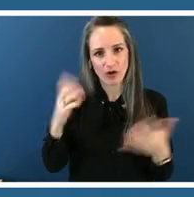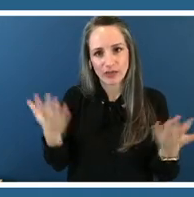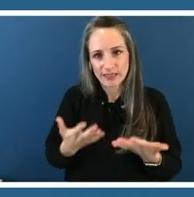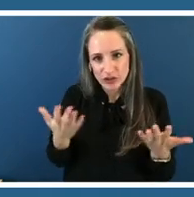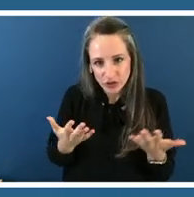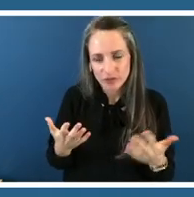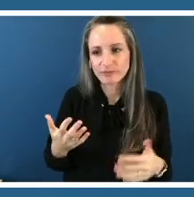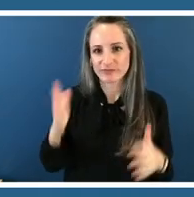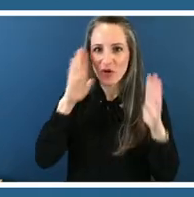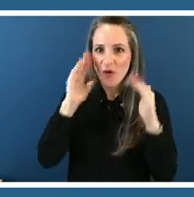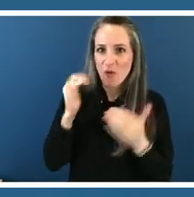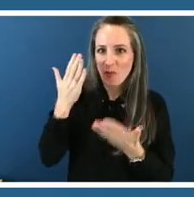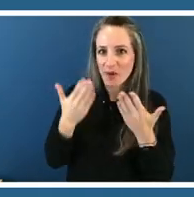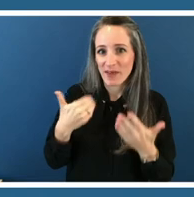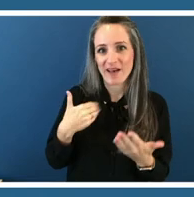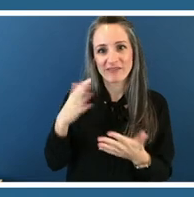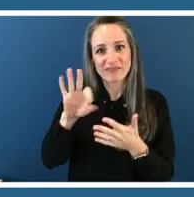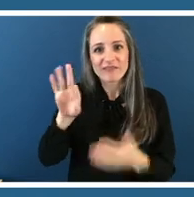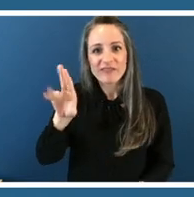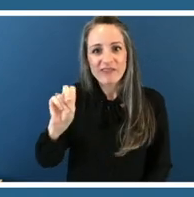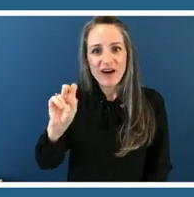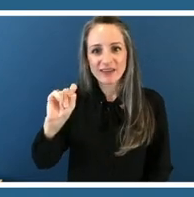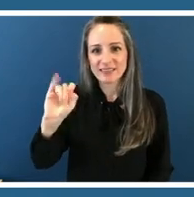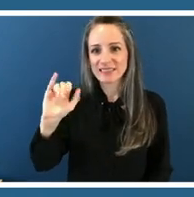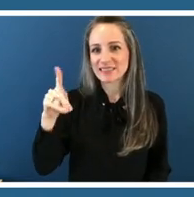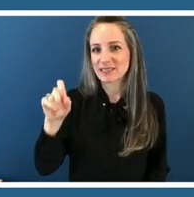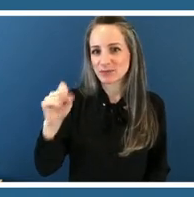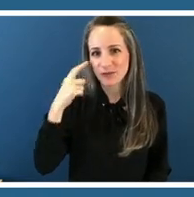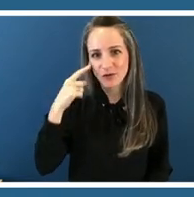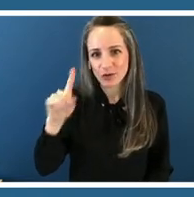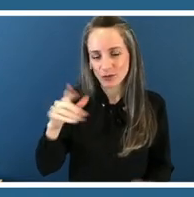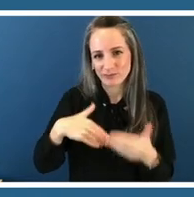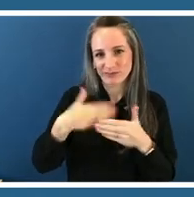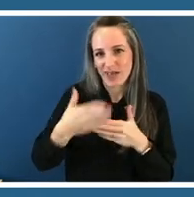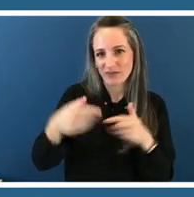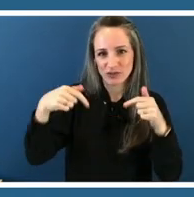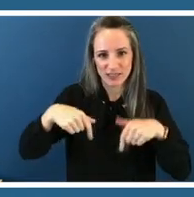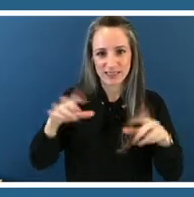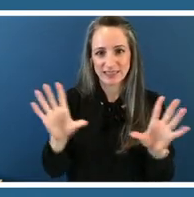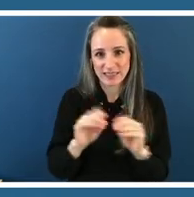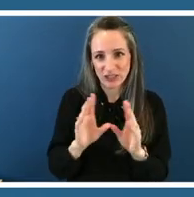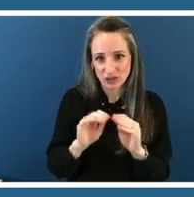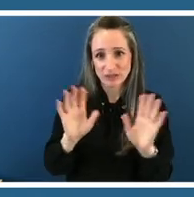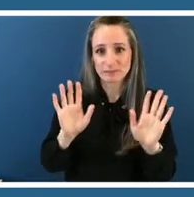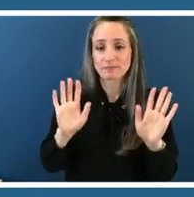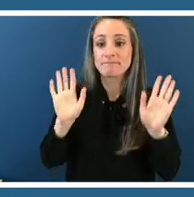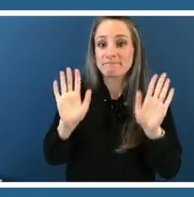so just a heads up we are having some